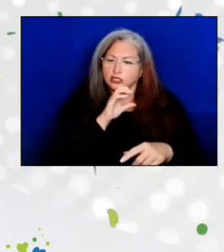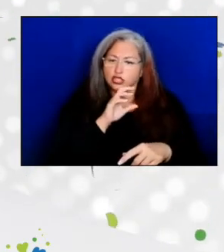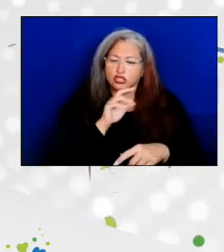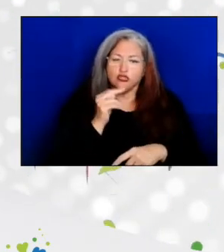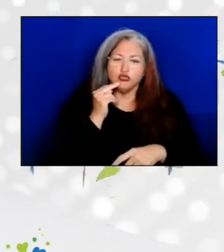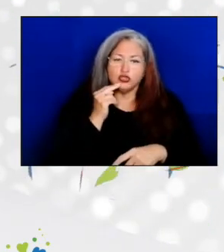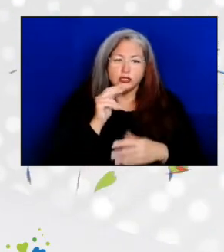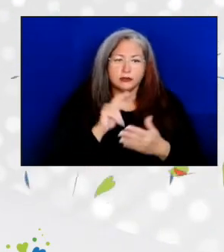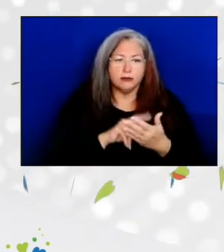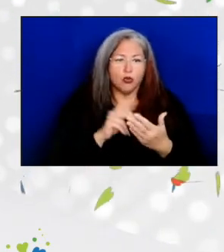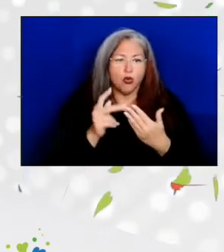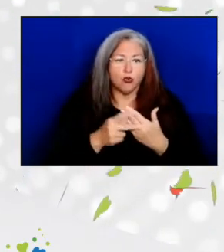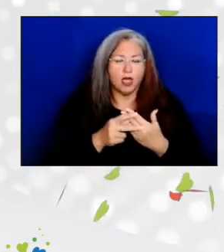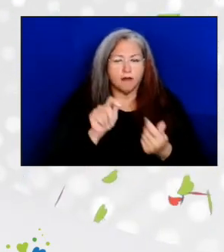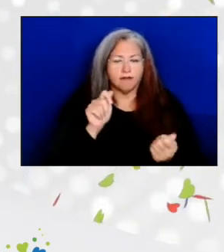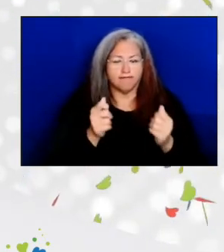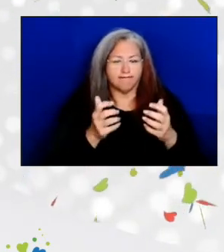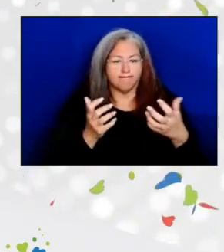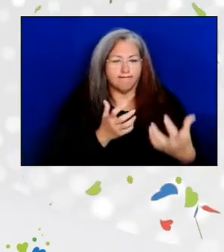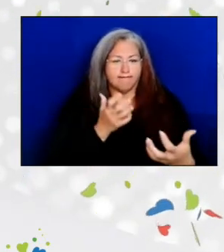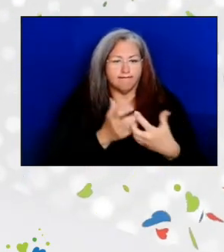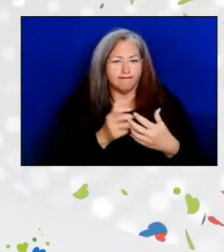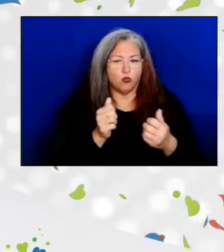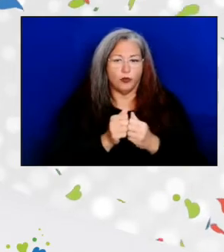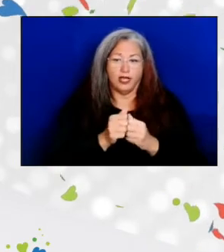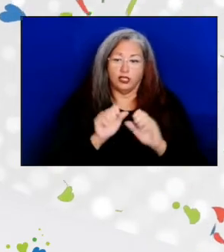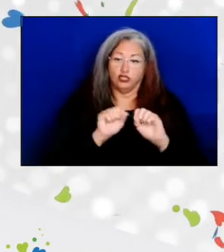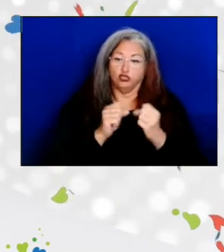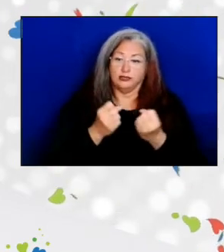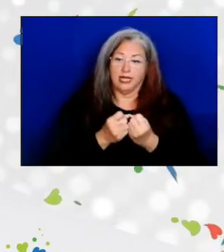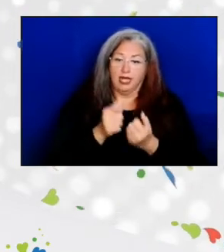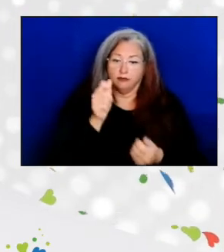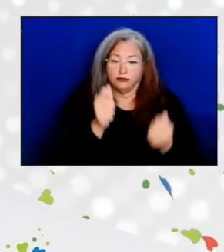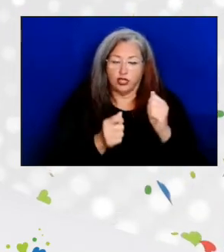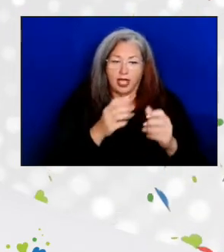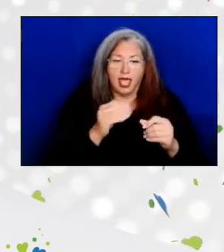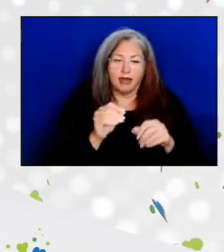adapted to societal changes and grassroots advocacy.